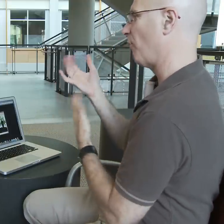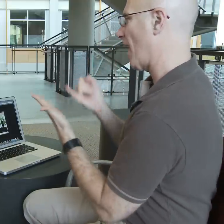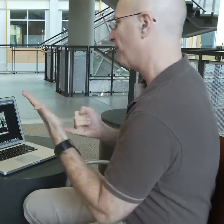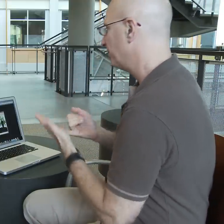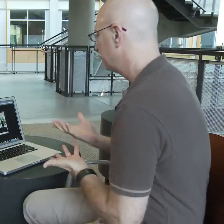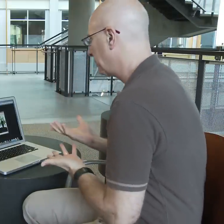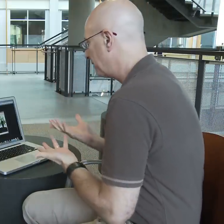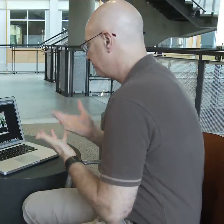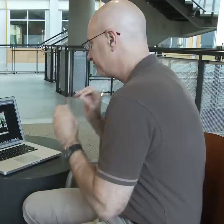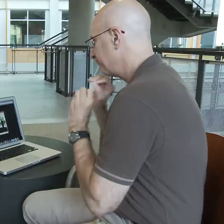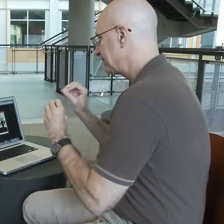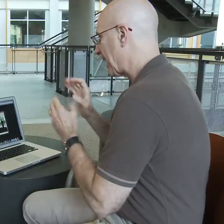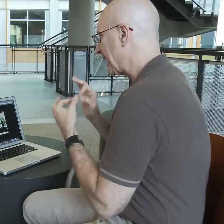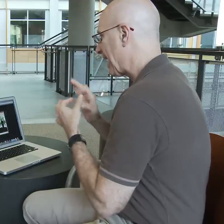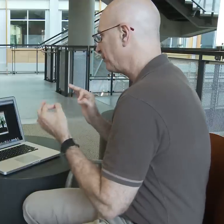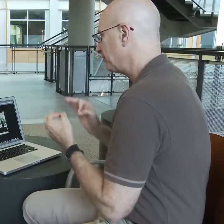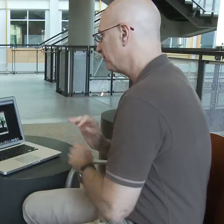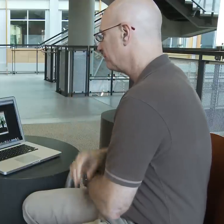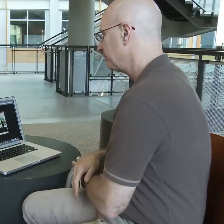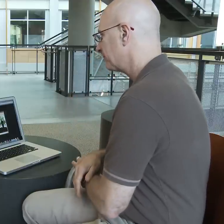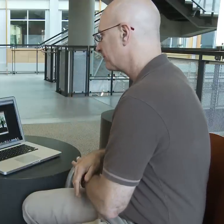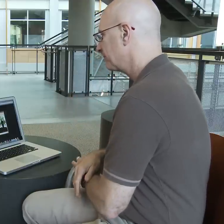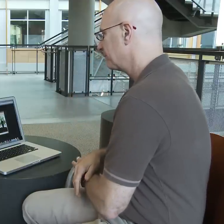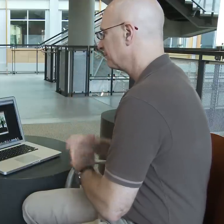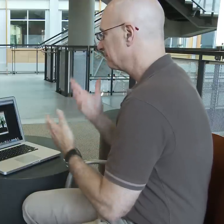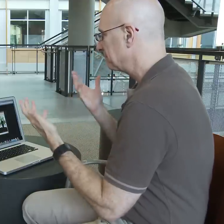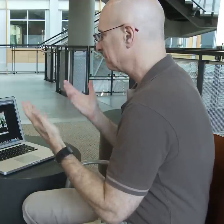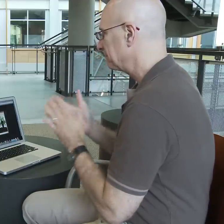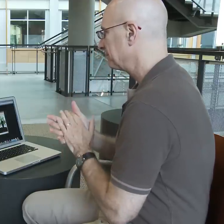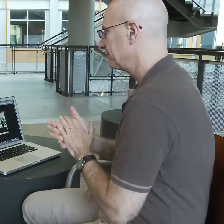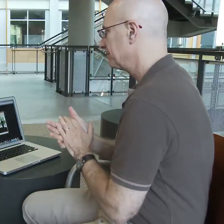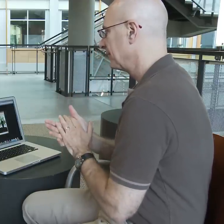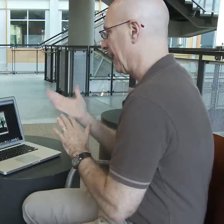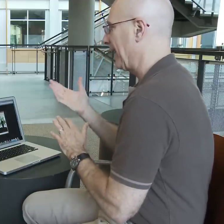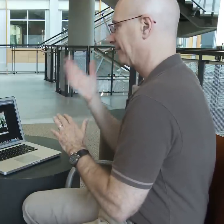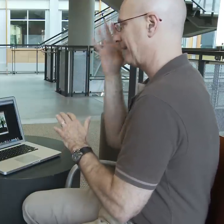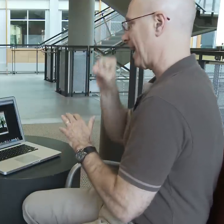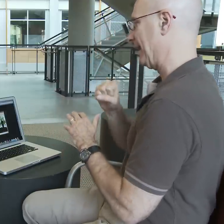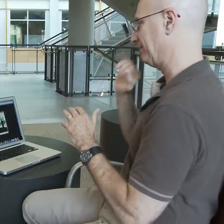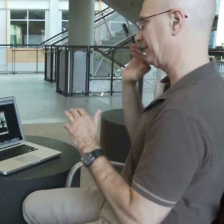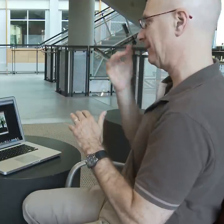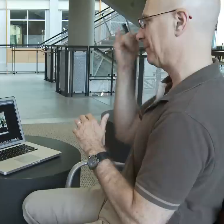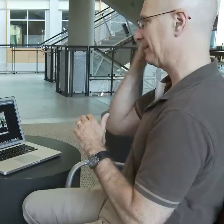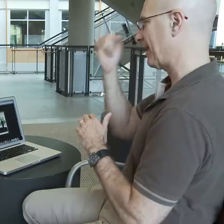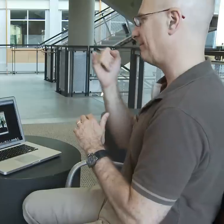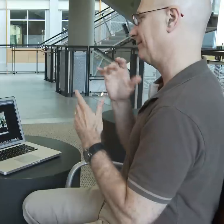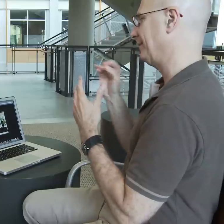I connect to things through art very often, but unfortunately it's not captioned, so...